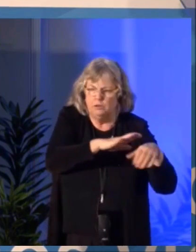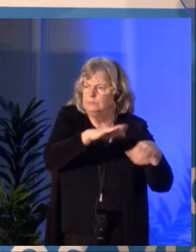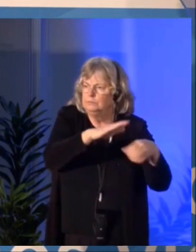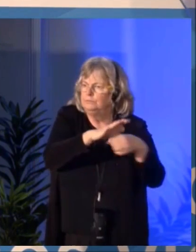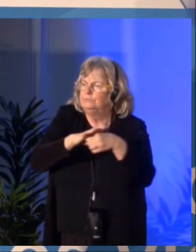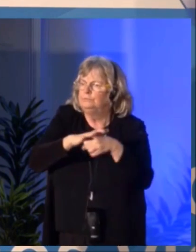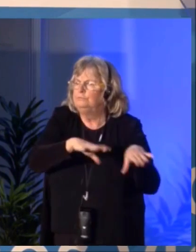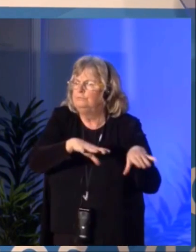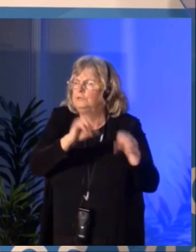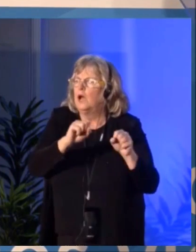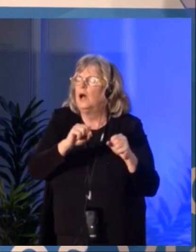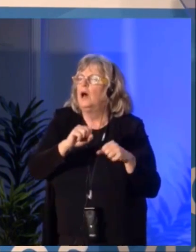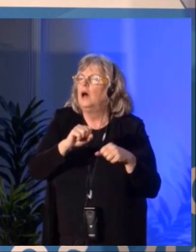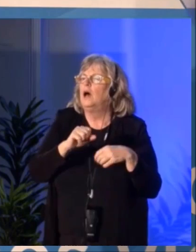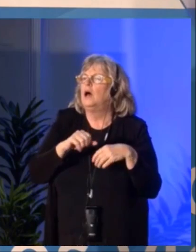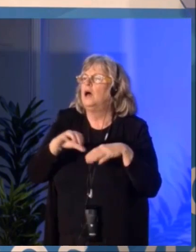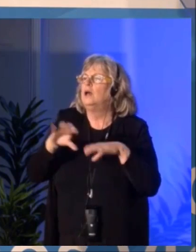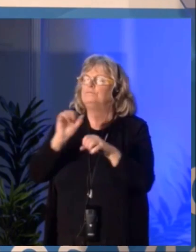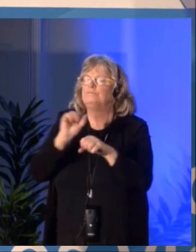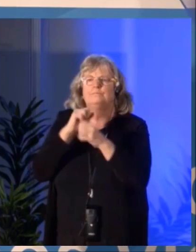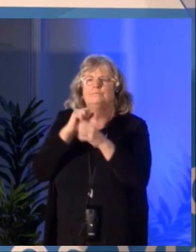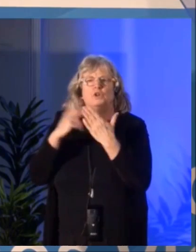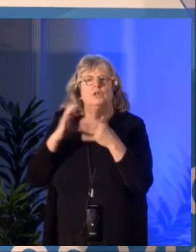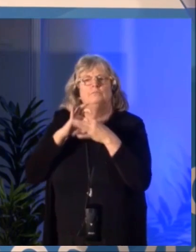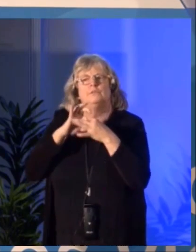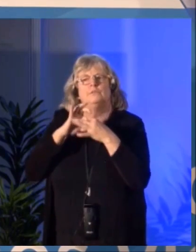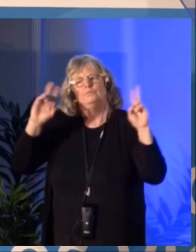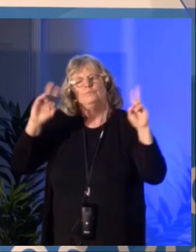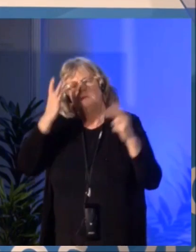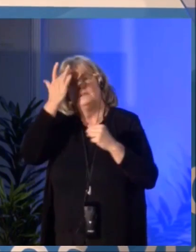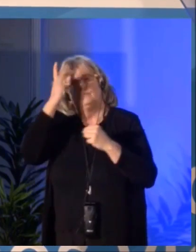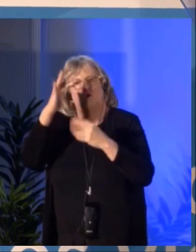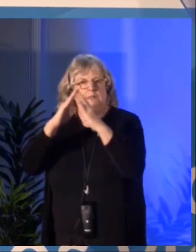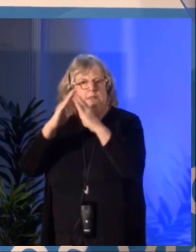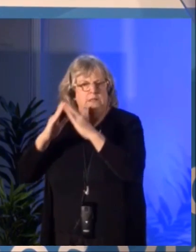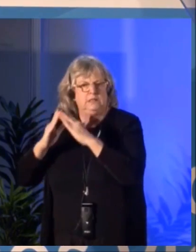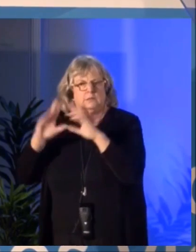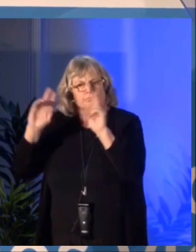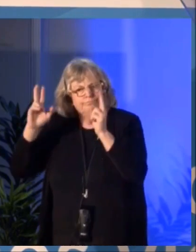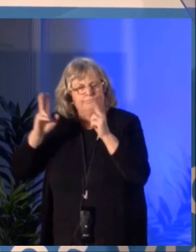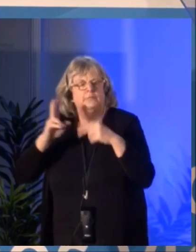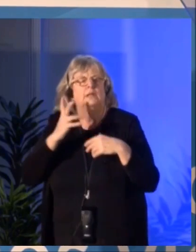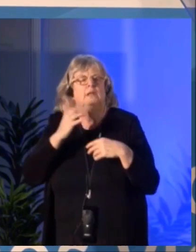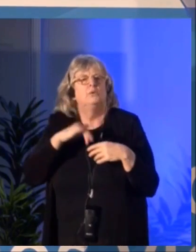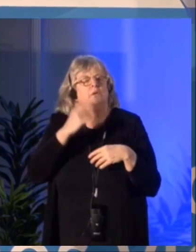into the art sector over five years. This will significantly increase the scope, sharing and outreach